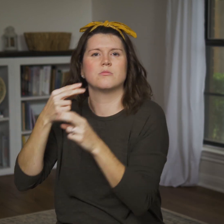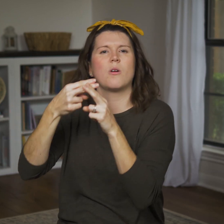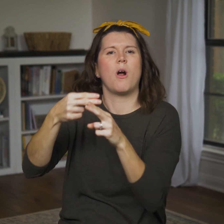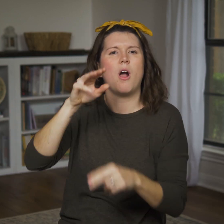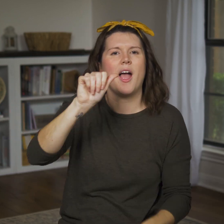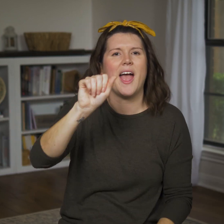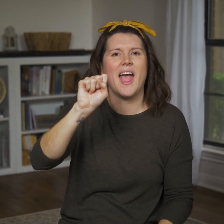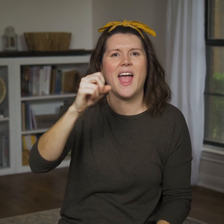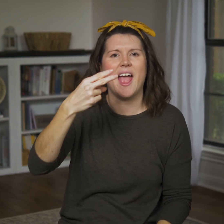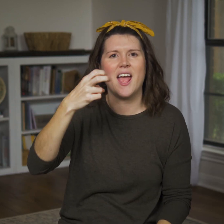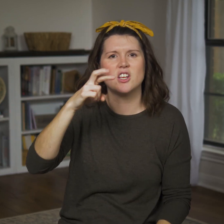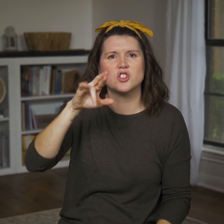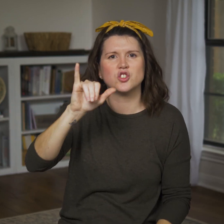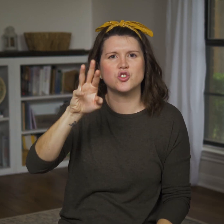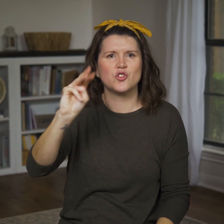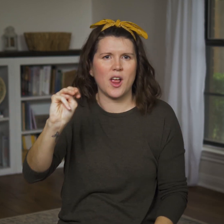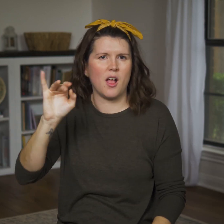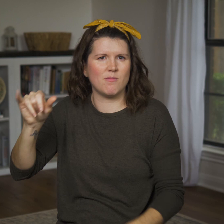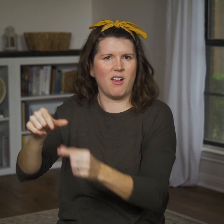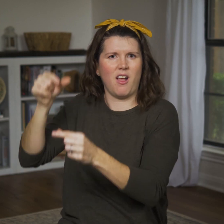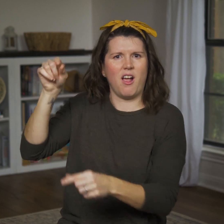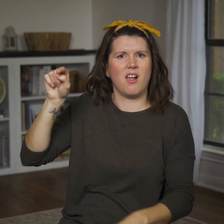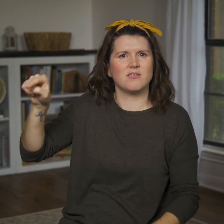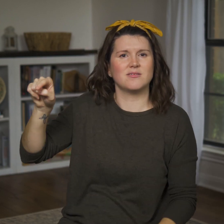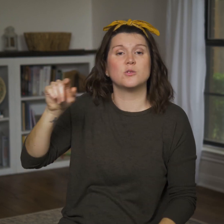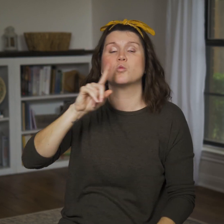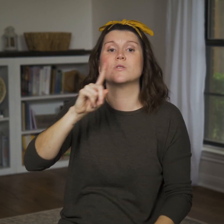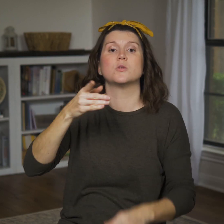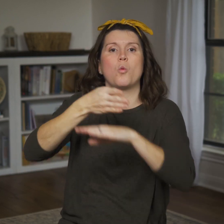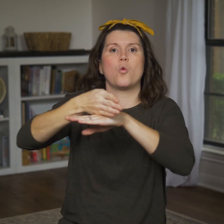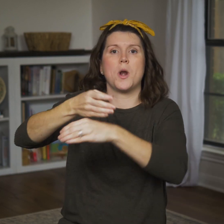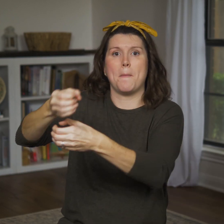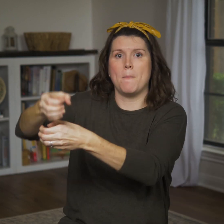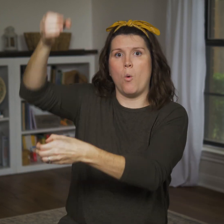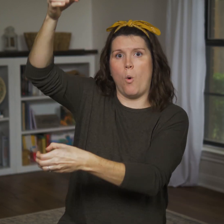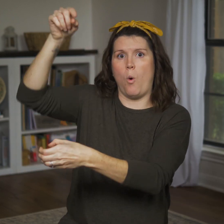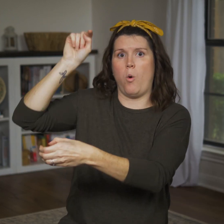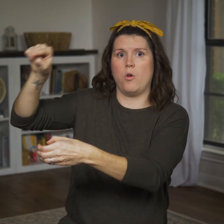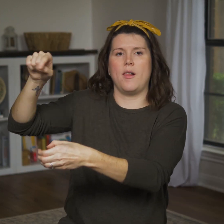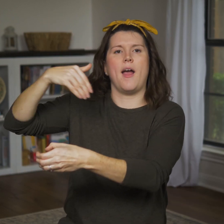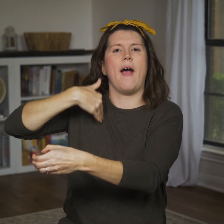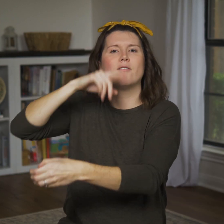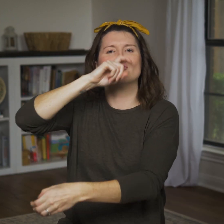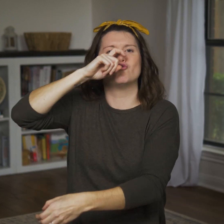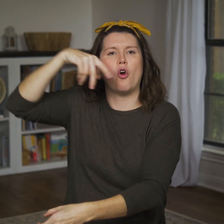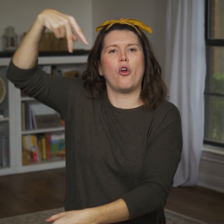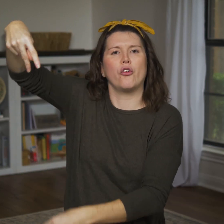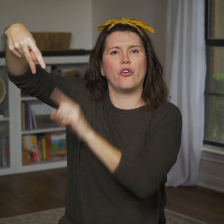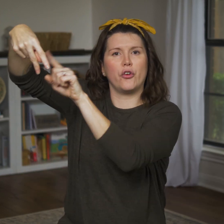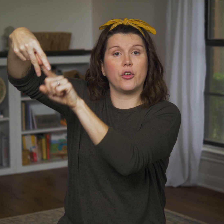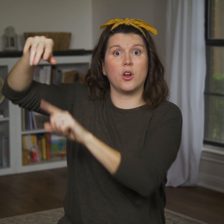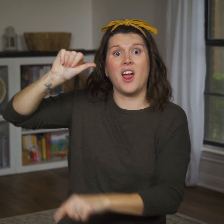including Asherim, which are wooden poles featuring Ashera dolls.